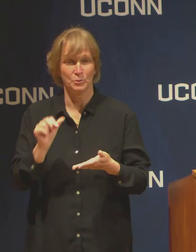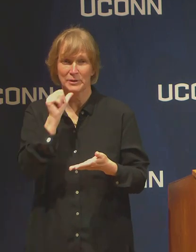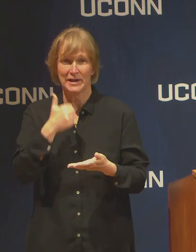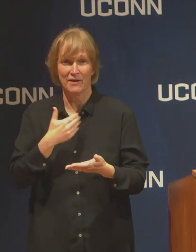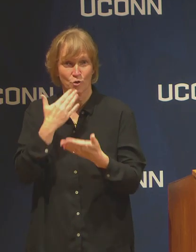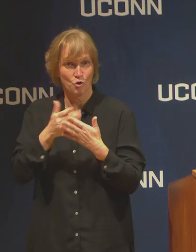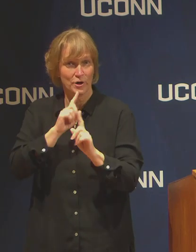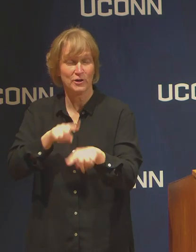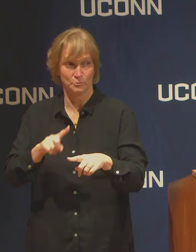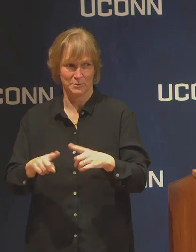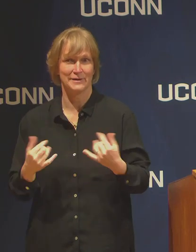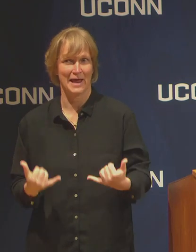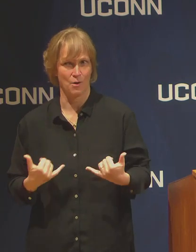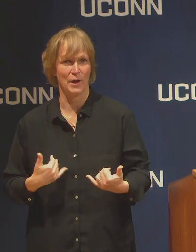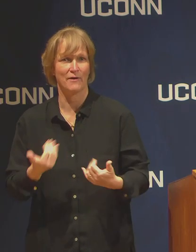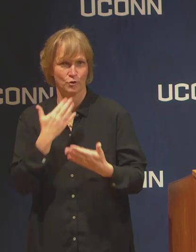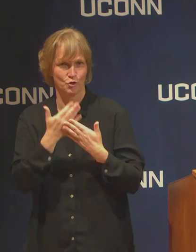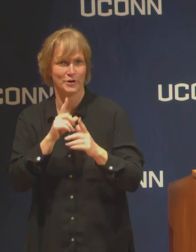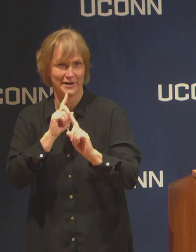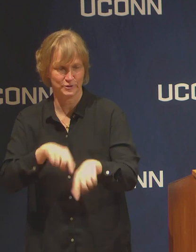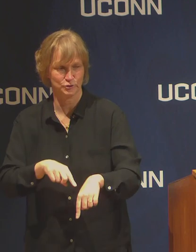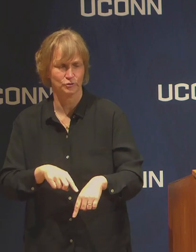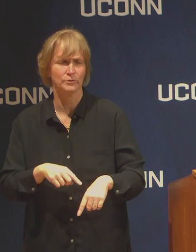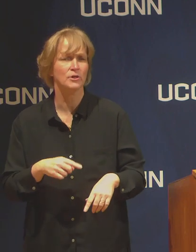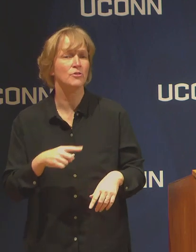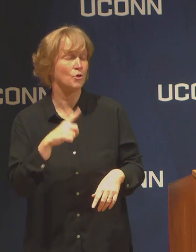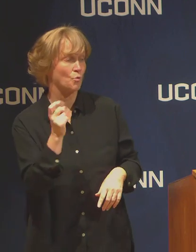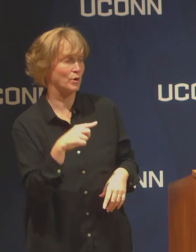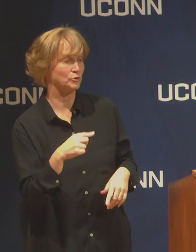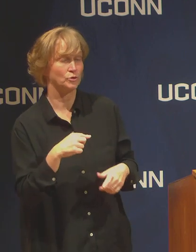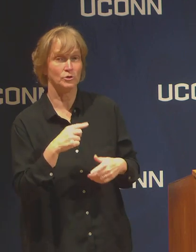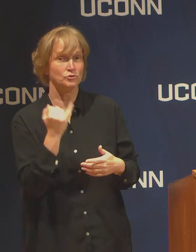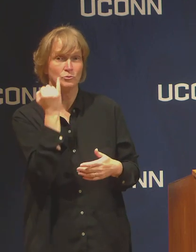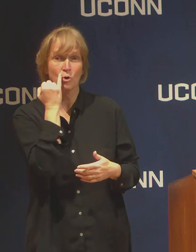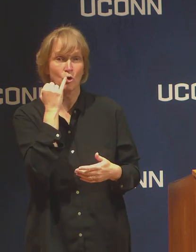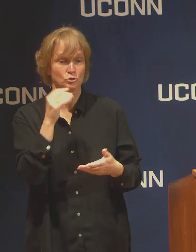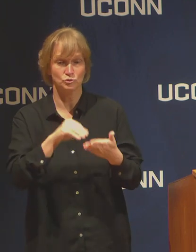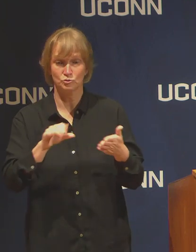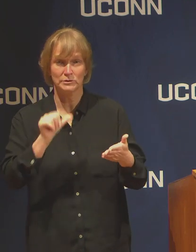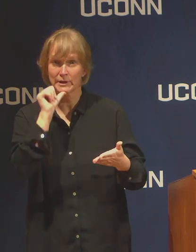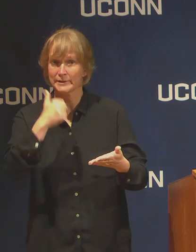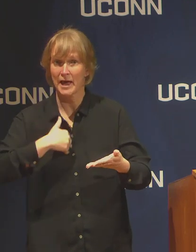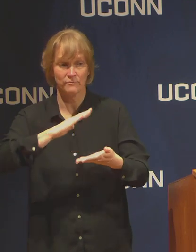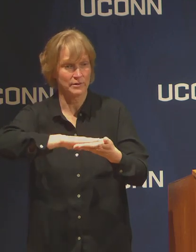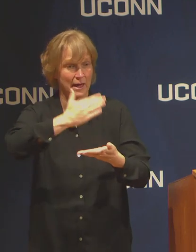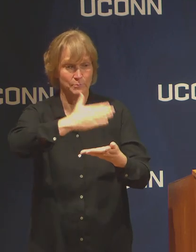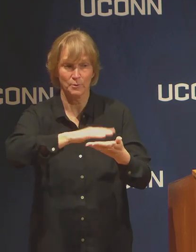what about students who don't have a laptop or connectivity to work on line?